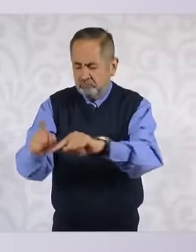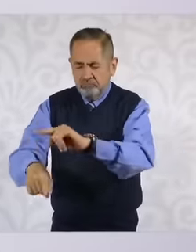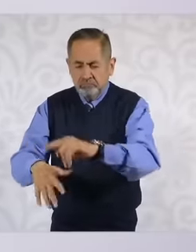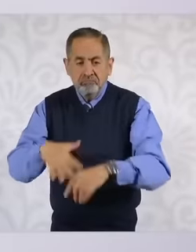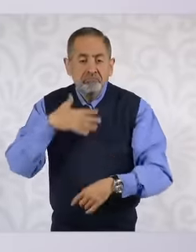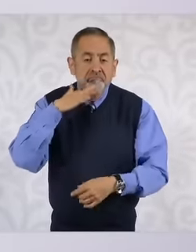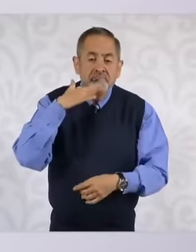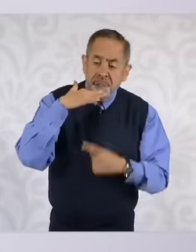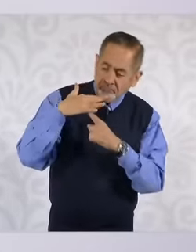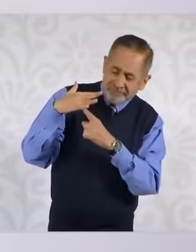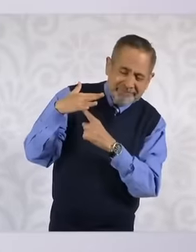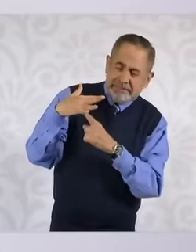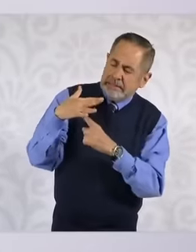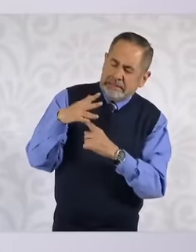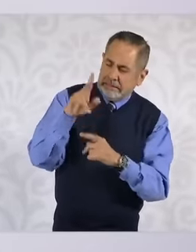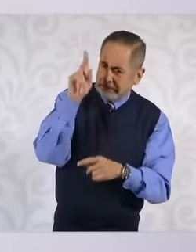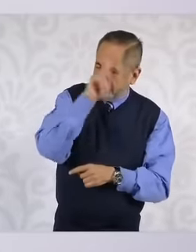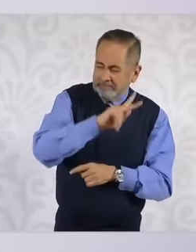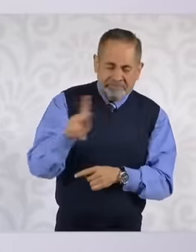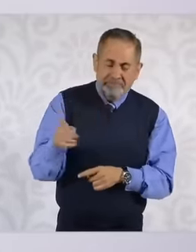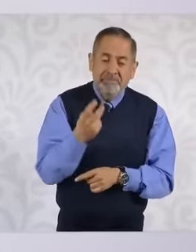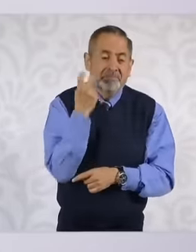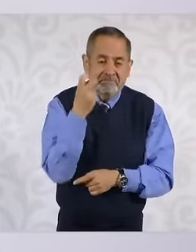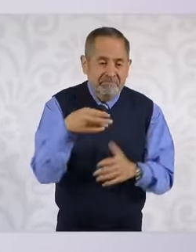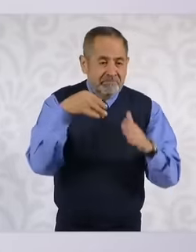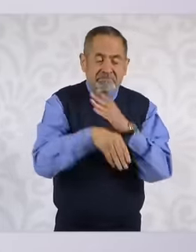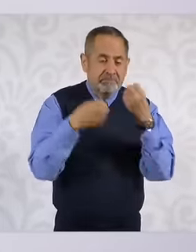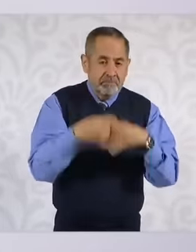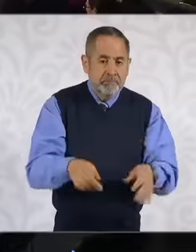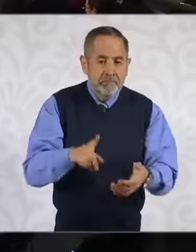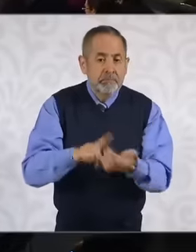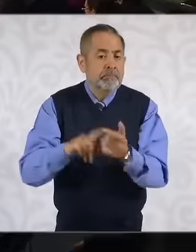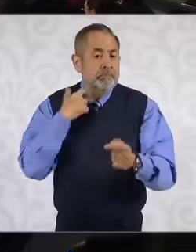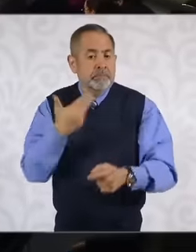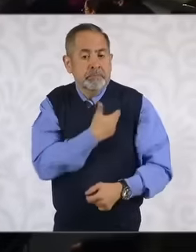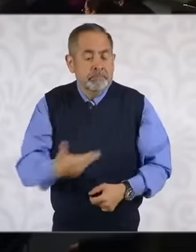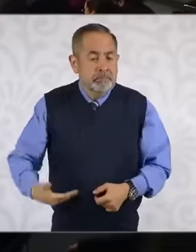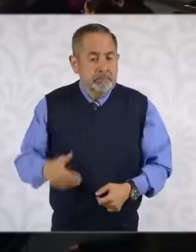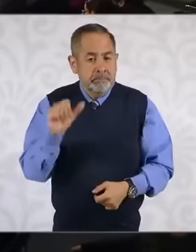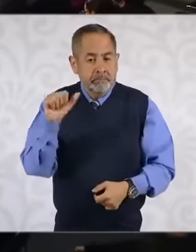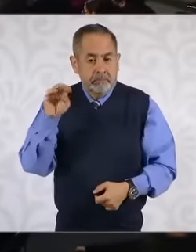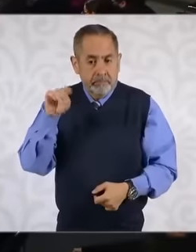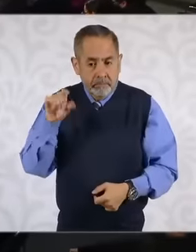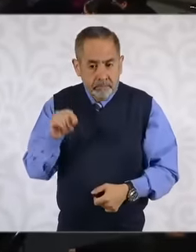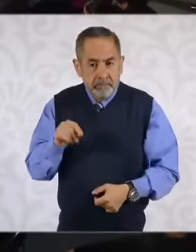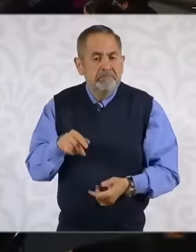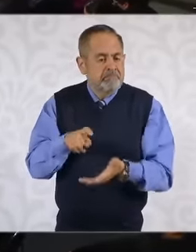the worst evil that our country had, President López Obrador made a lot of progress and we must continue